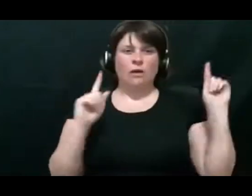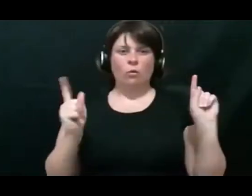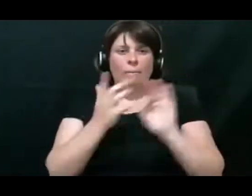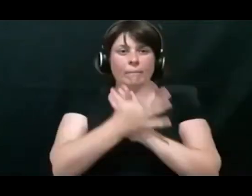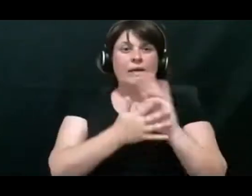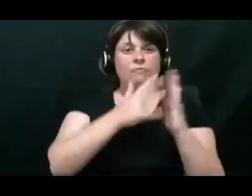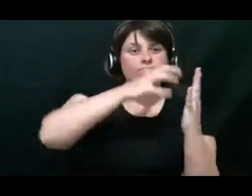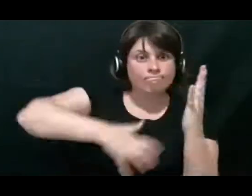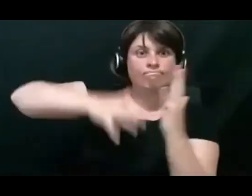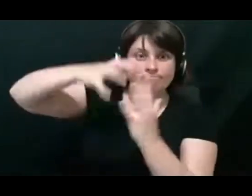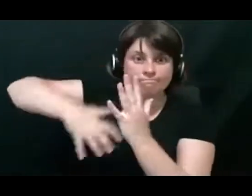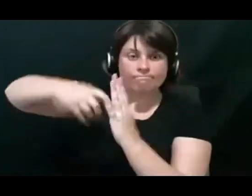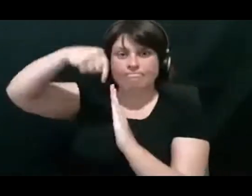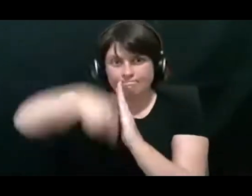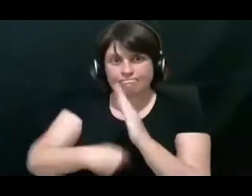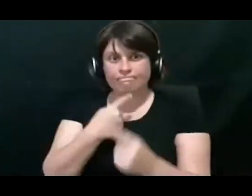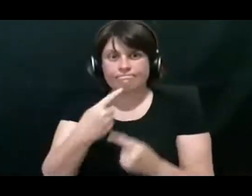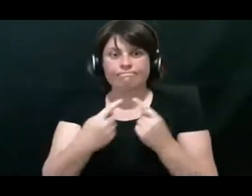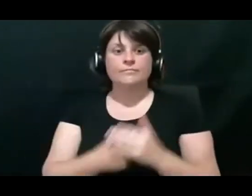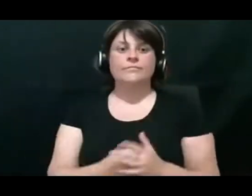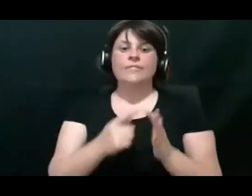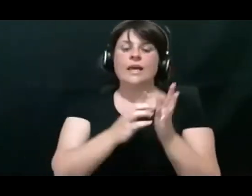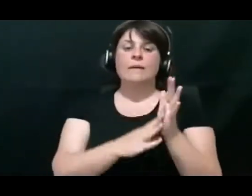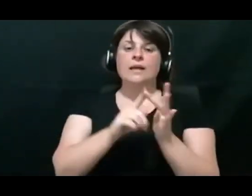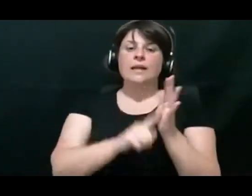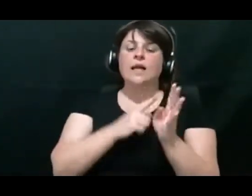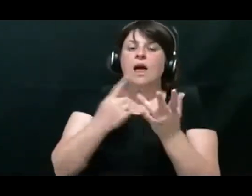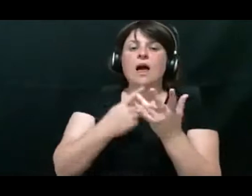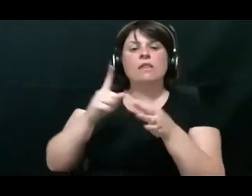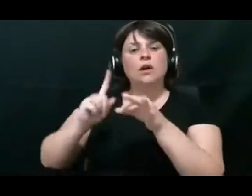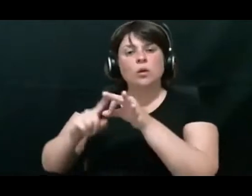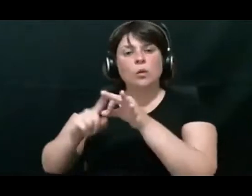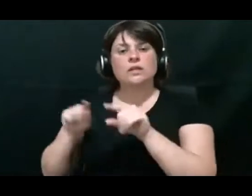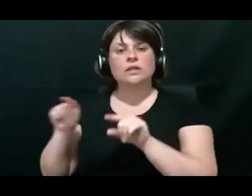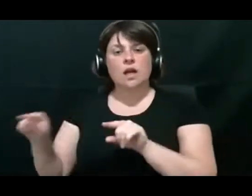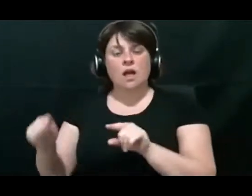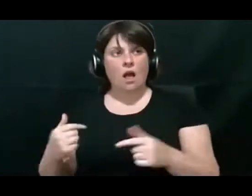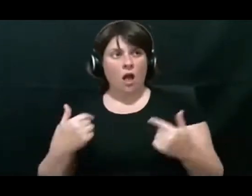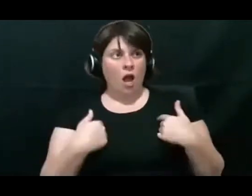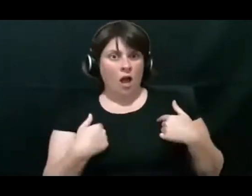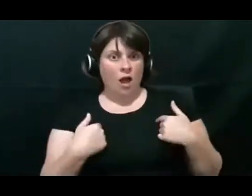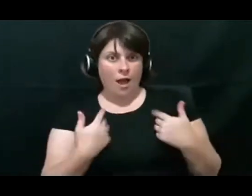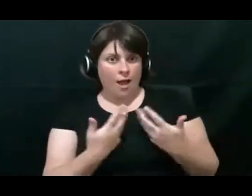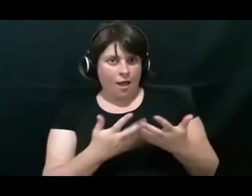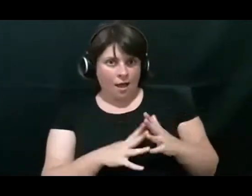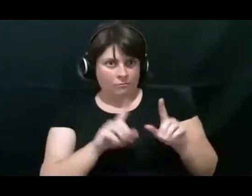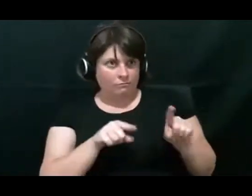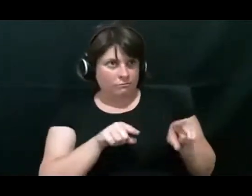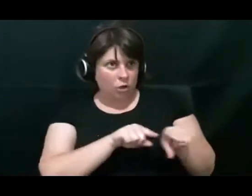Another question: how does someone begin to learn sign language?